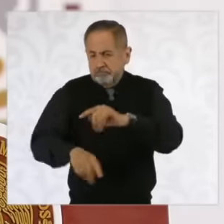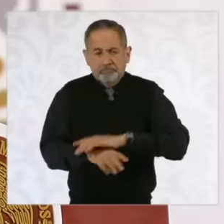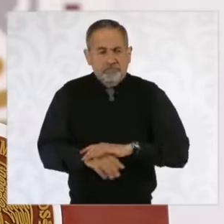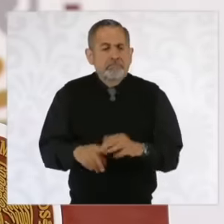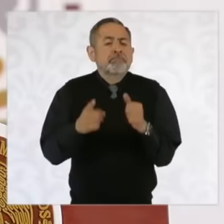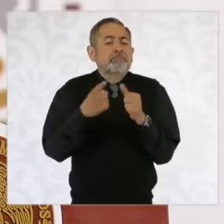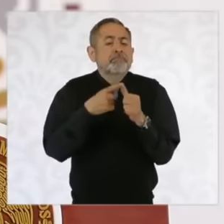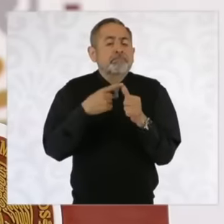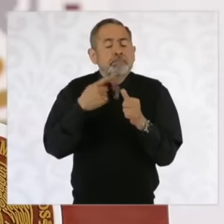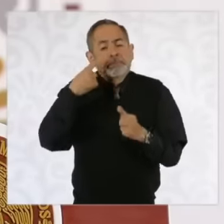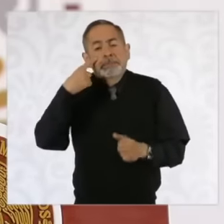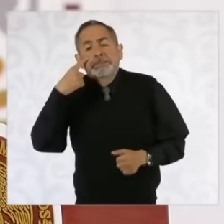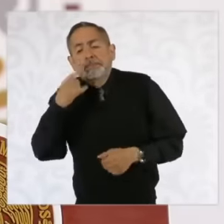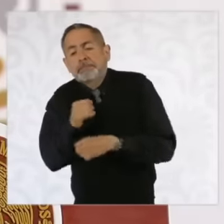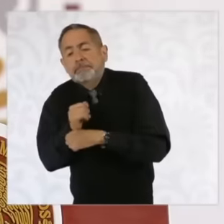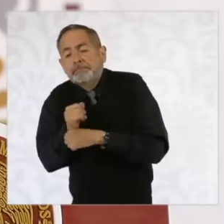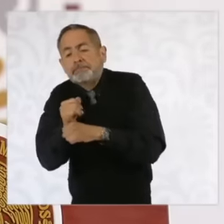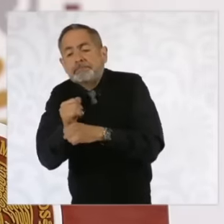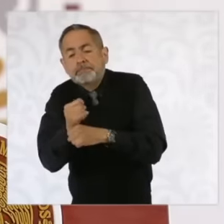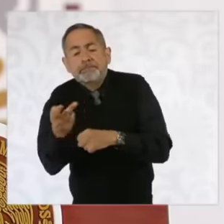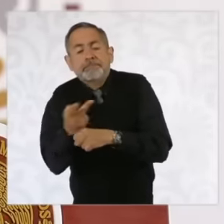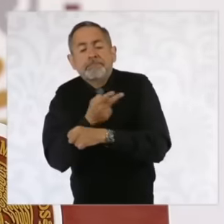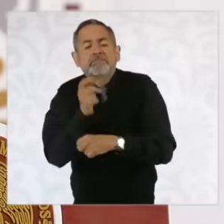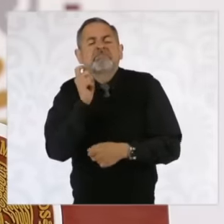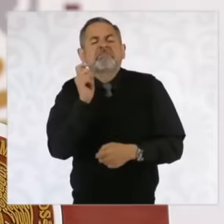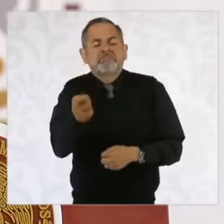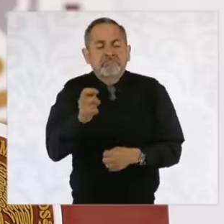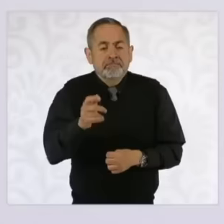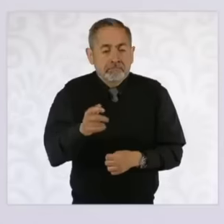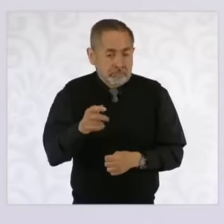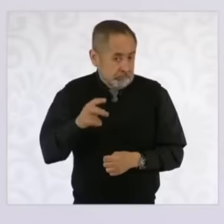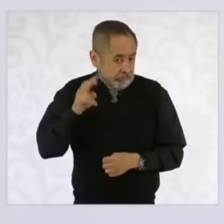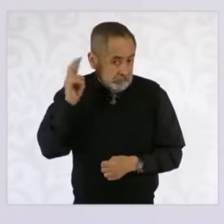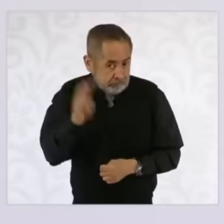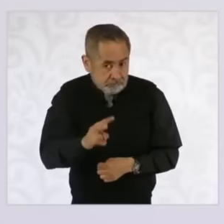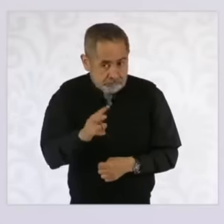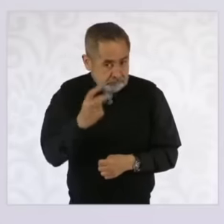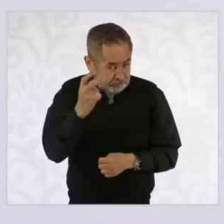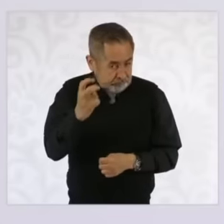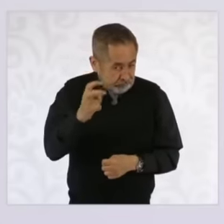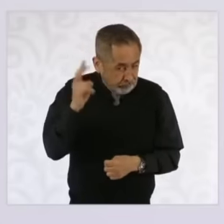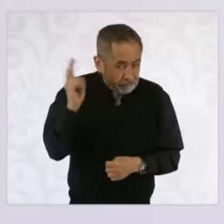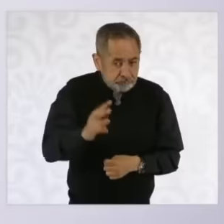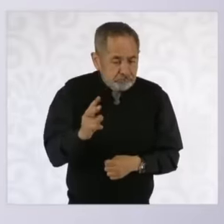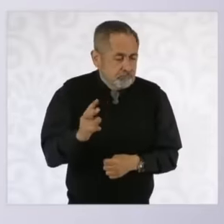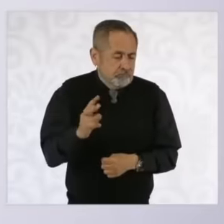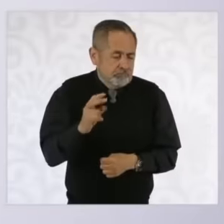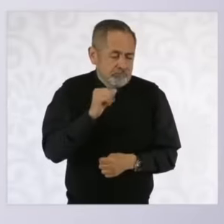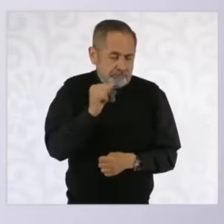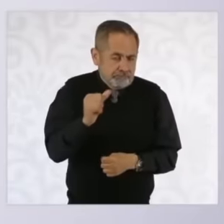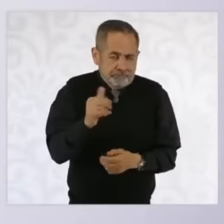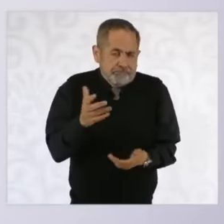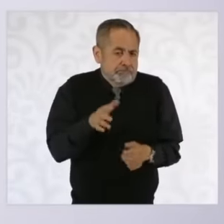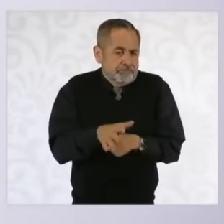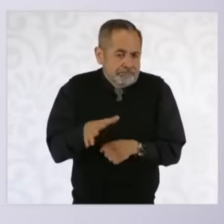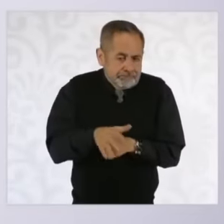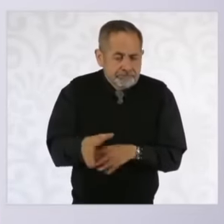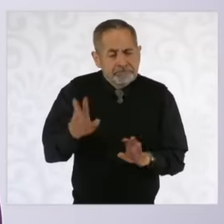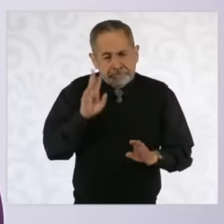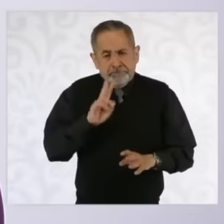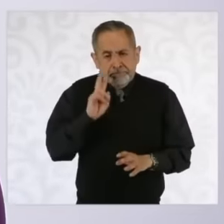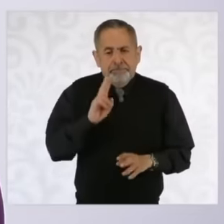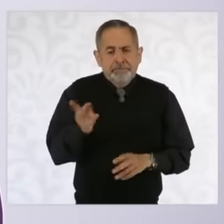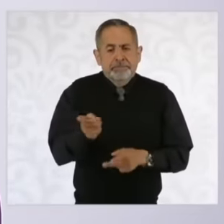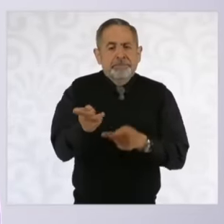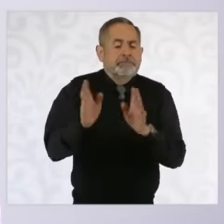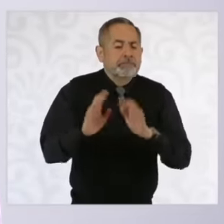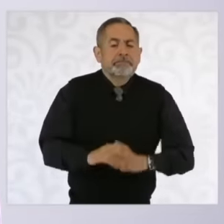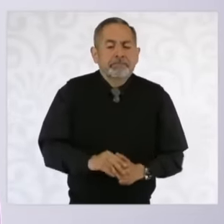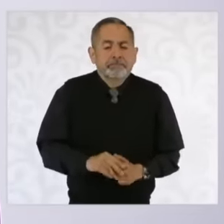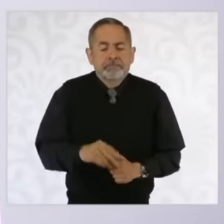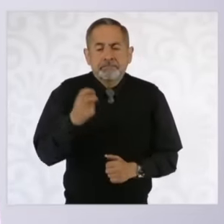investigated to see if this situation is really happening and then there with the head